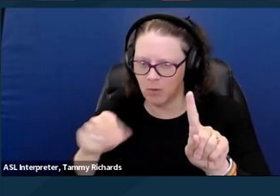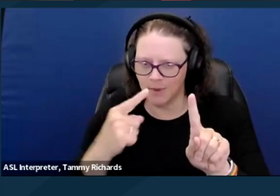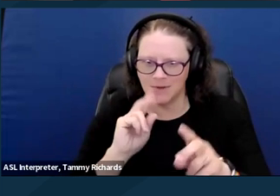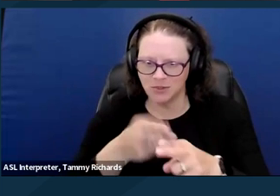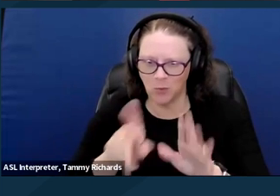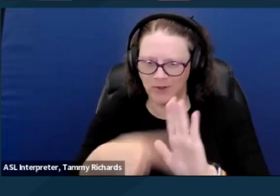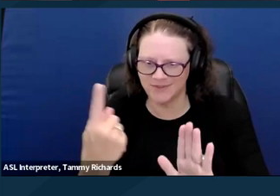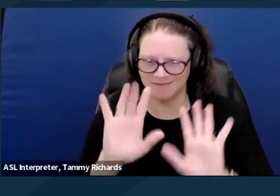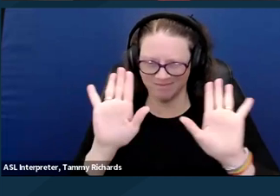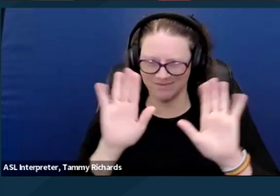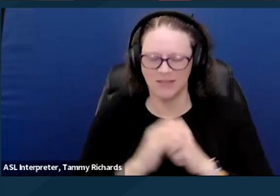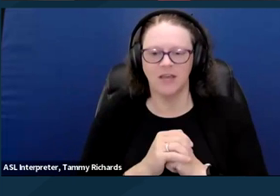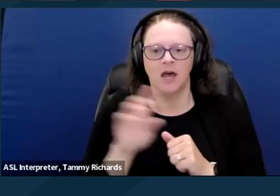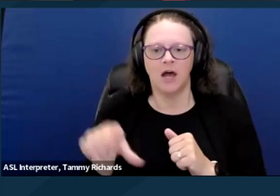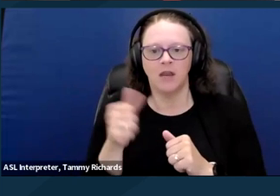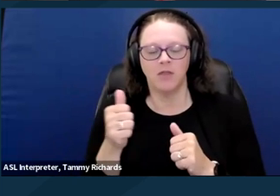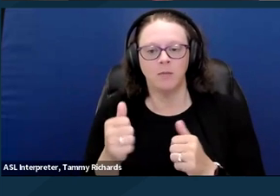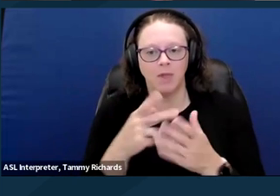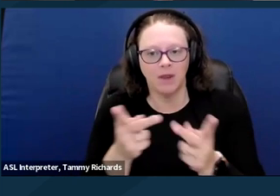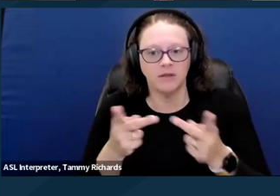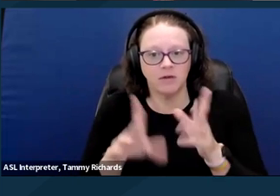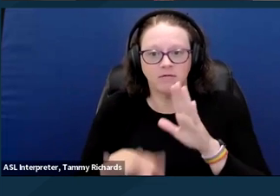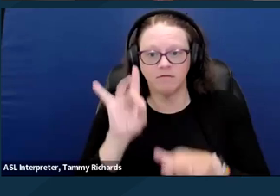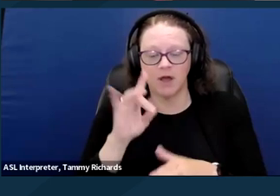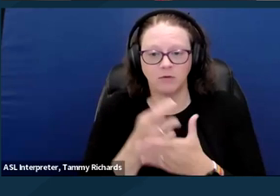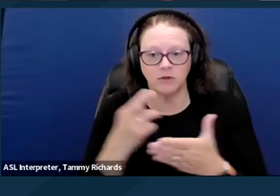Another resource hub is the Housing Not Handcuffs campaign,